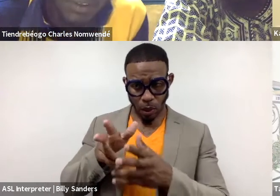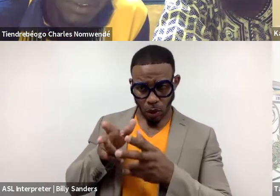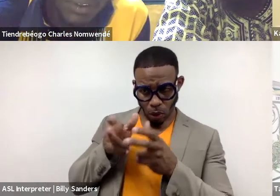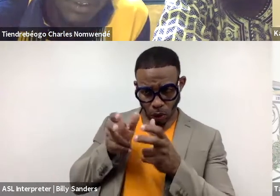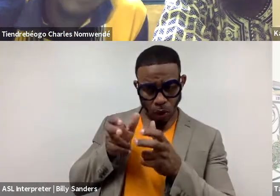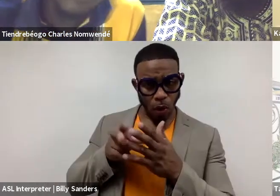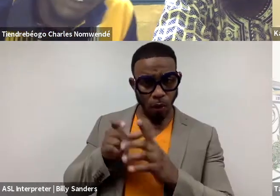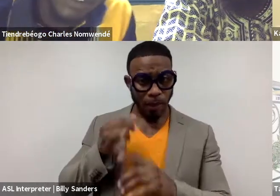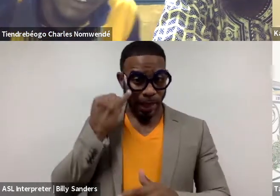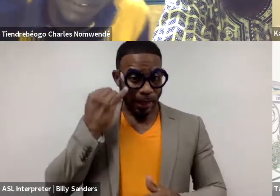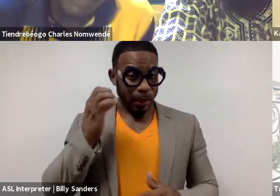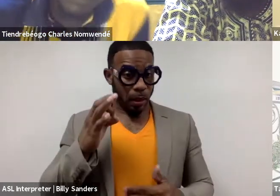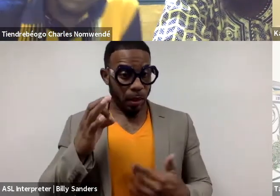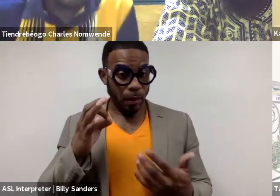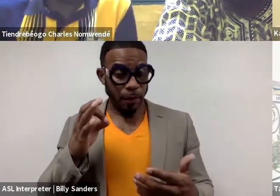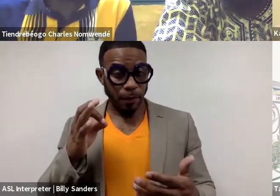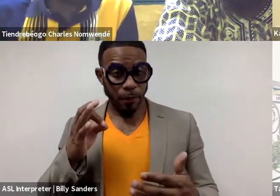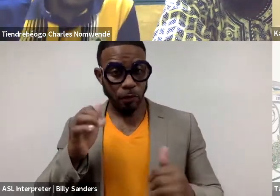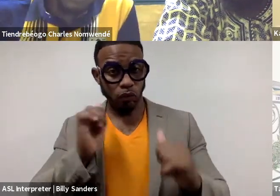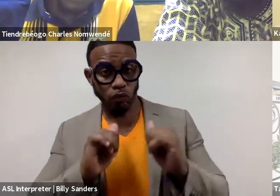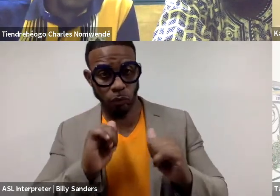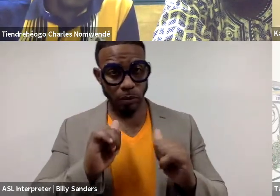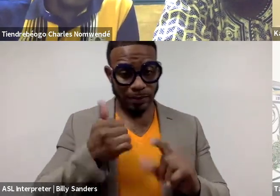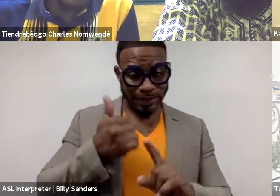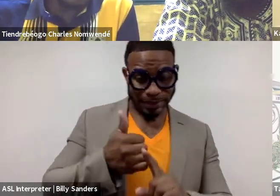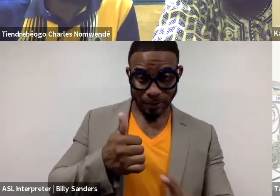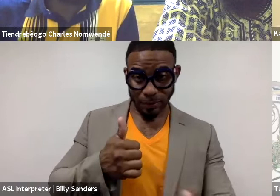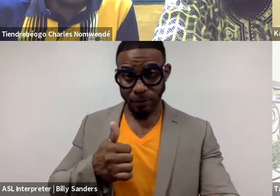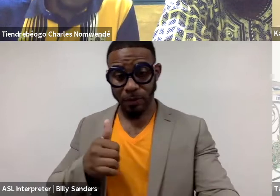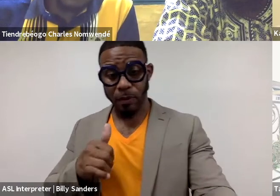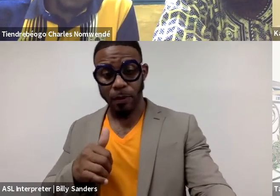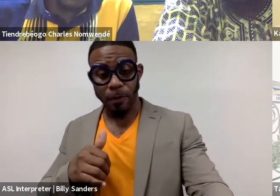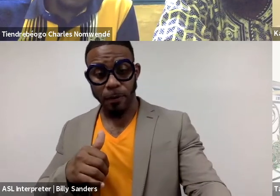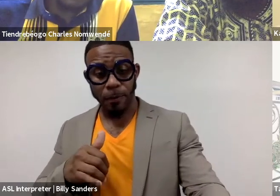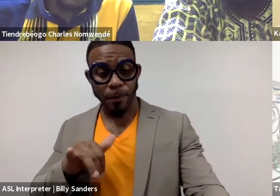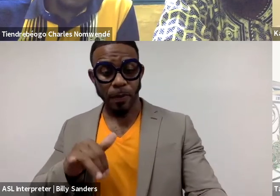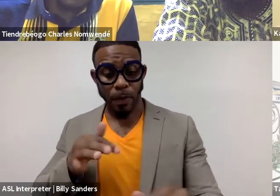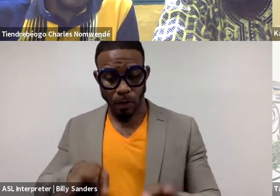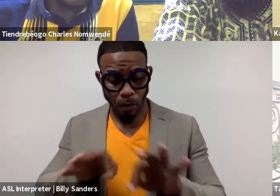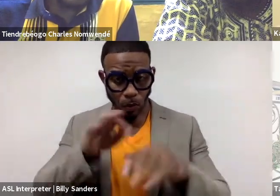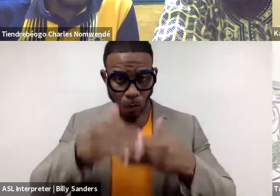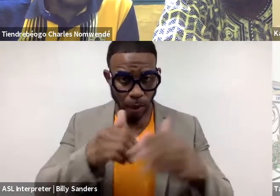The idea of dramaturgy itself in the creative process on the continent.